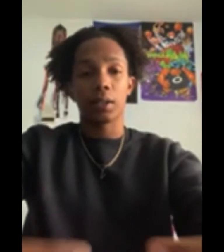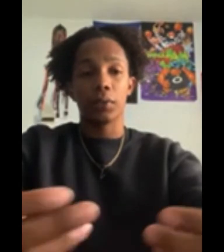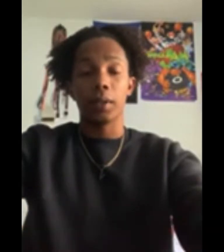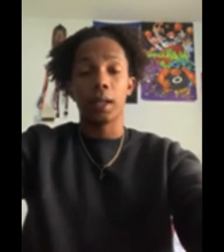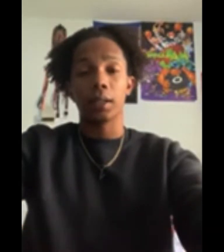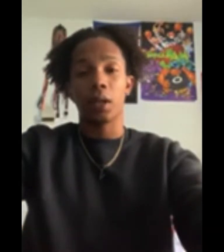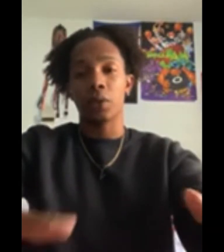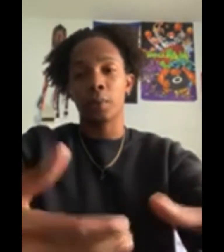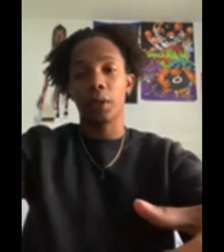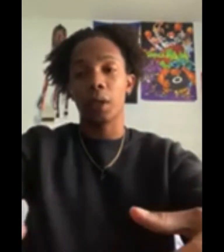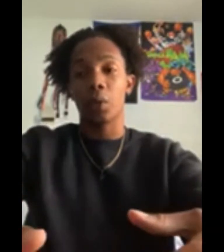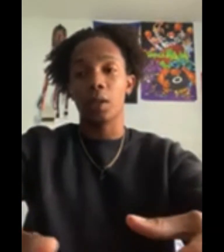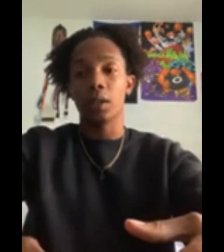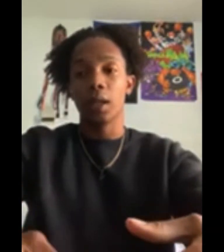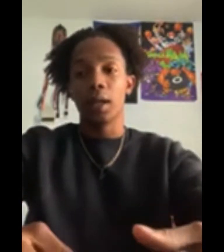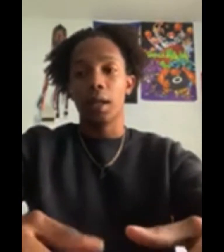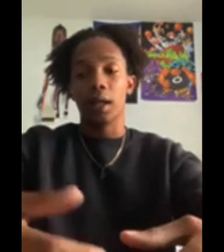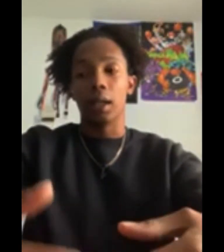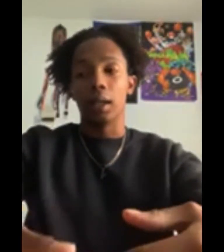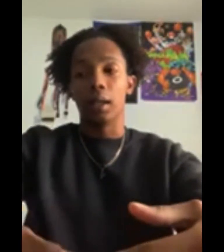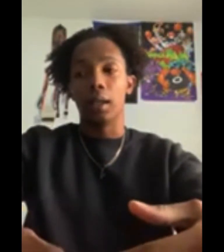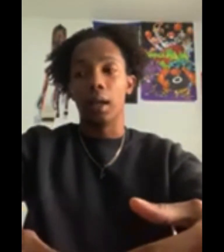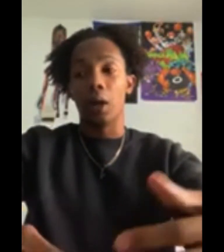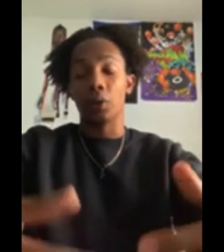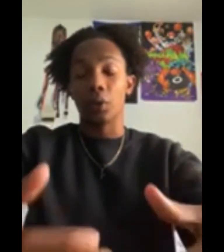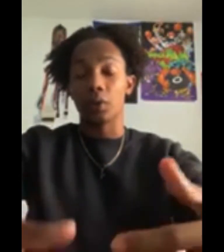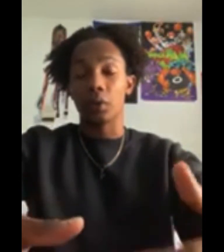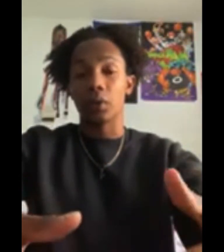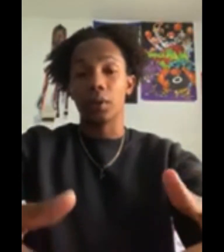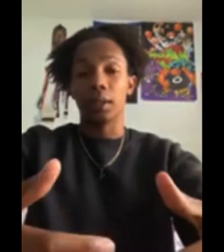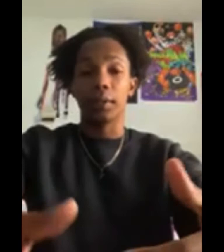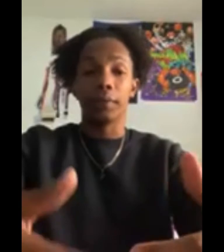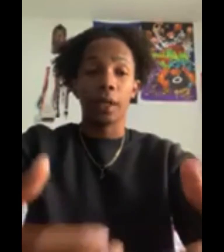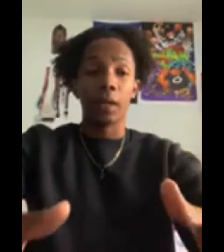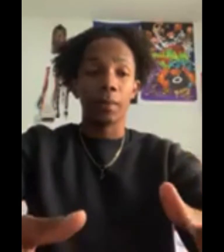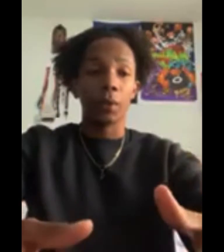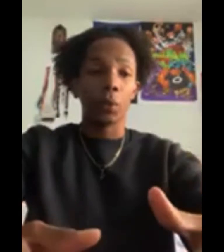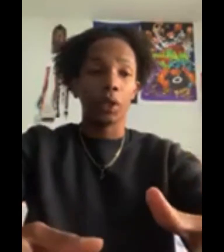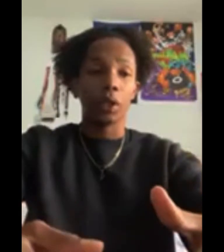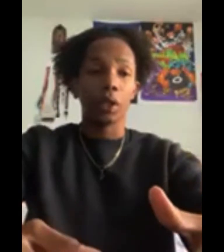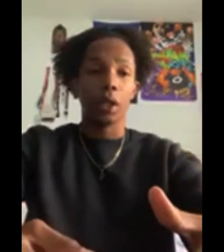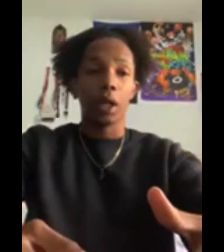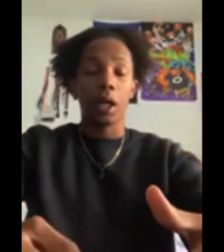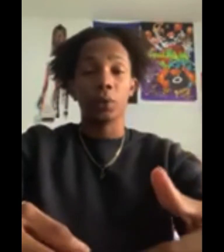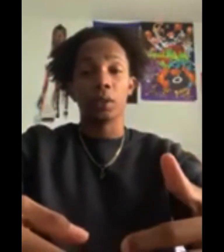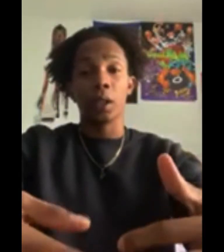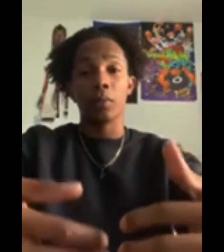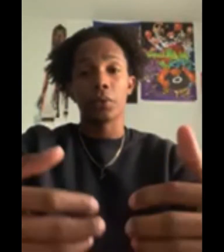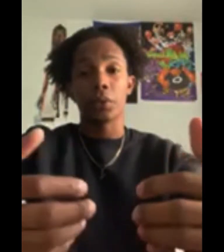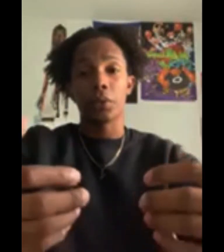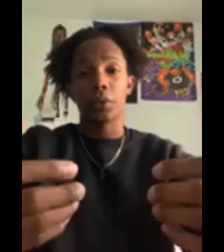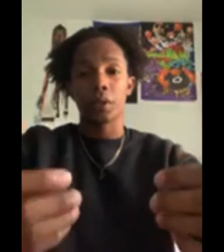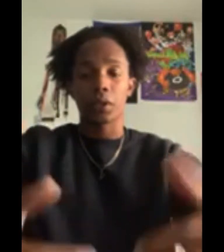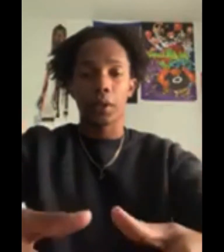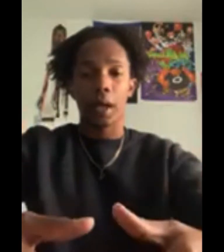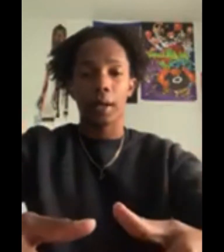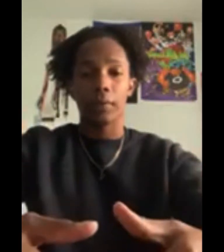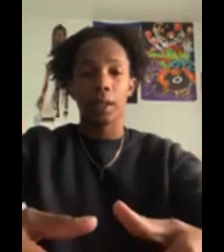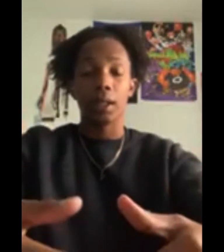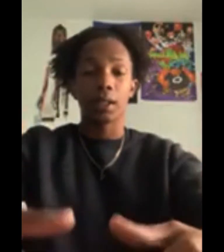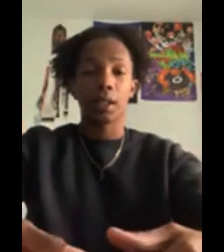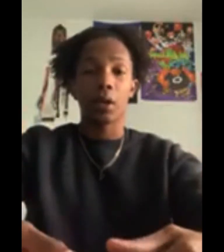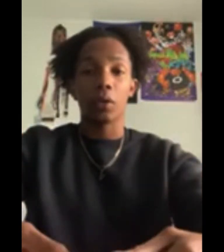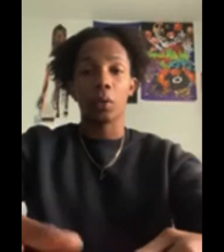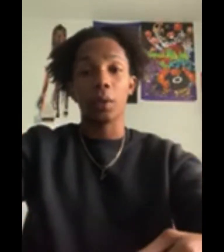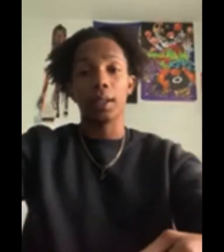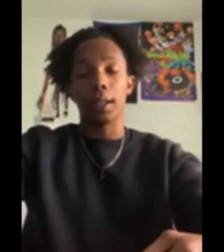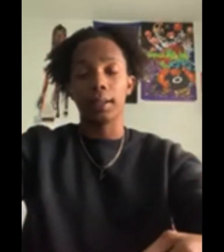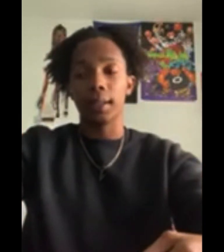She realized how smart I was. And, I was also in an environment where I was able to strive and excel